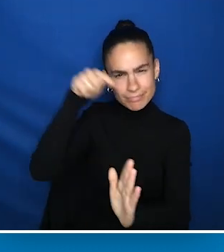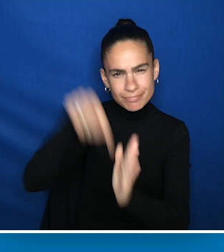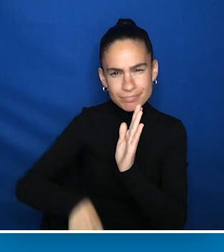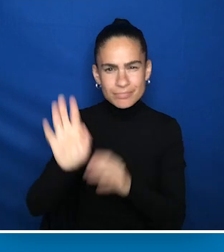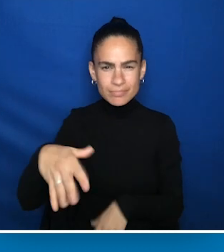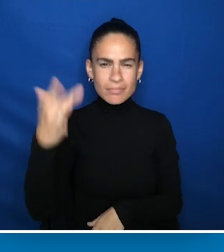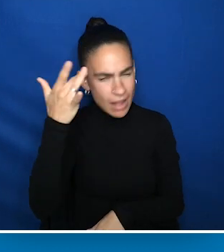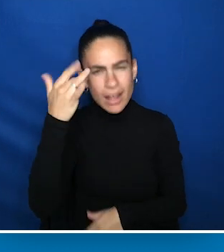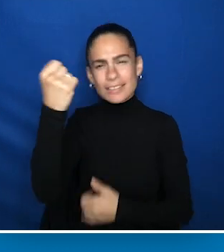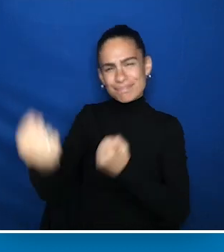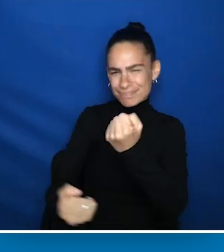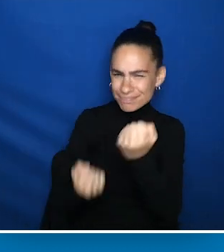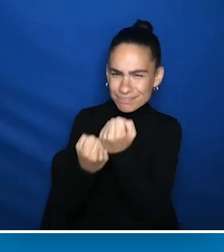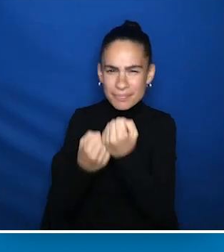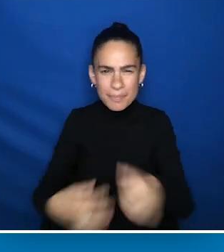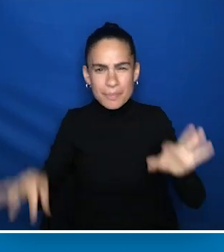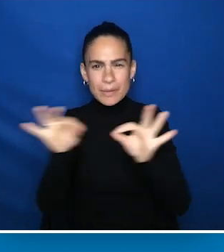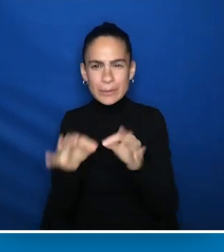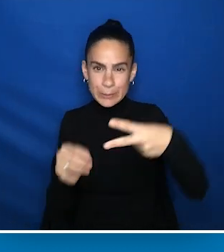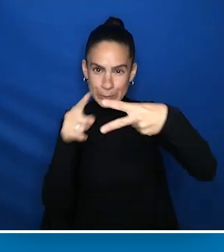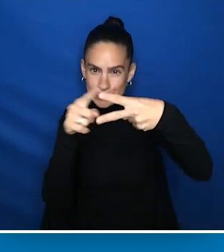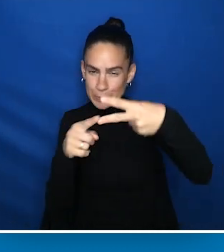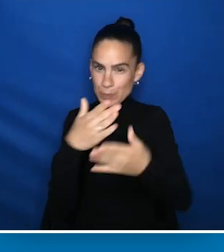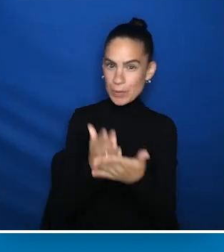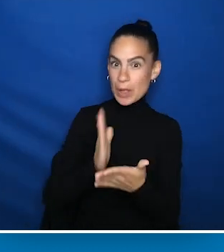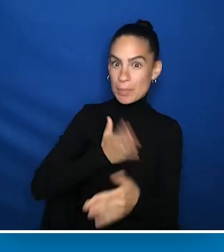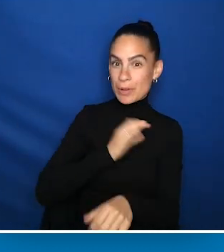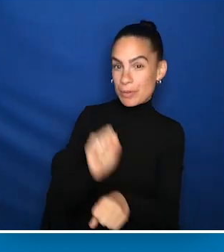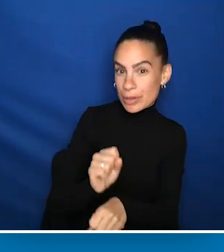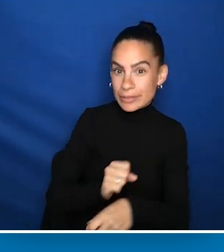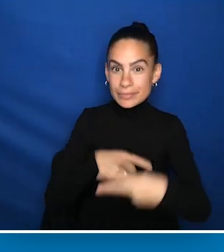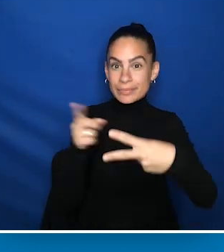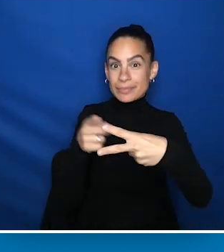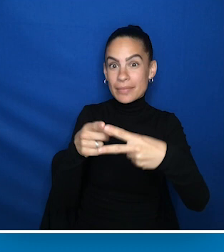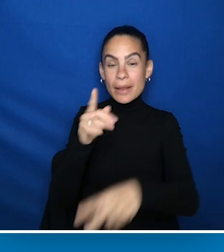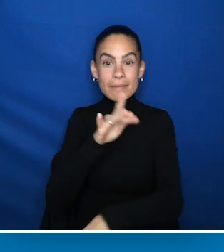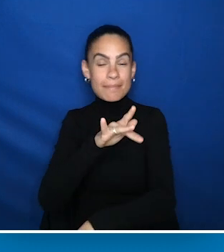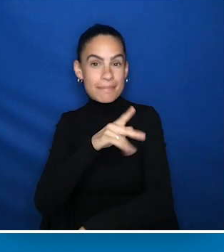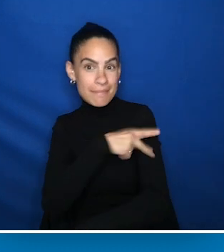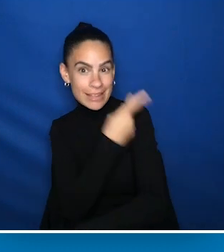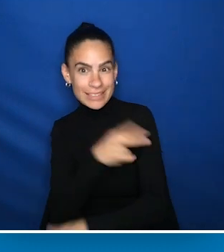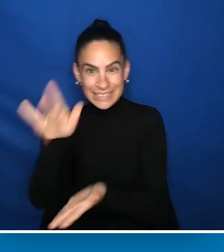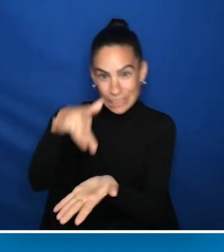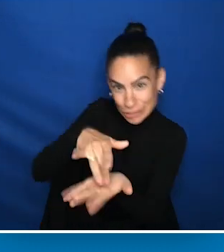and reinforces the central importance of two key pillars of our work. Patient-centeredness and patient engagement.